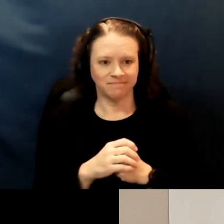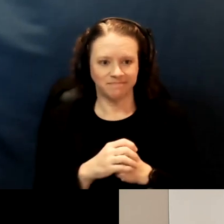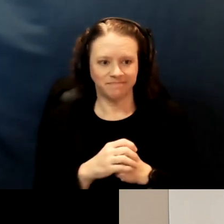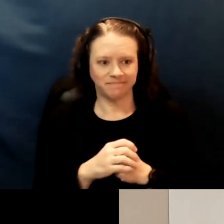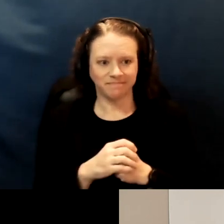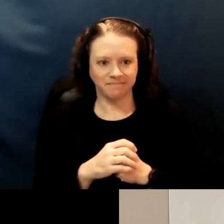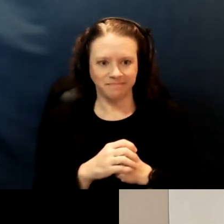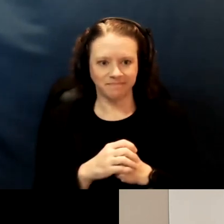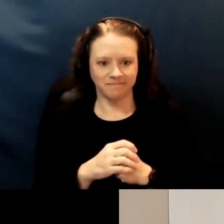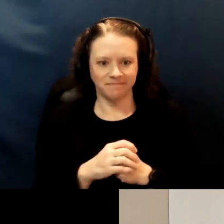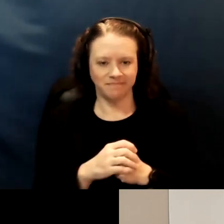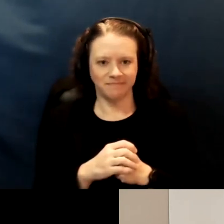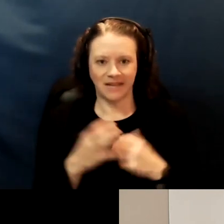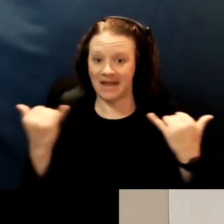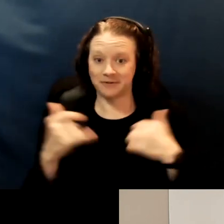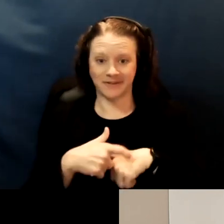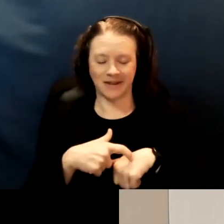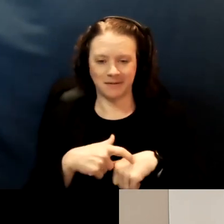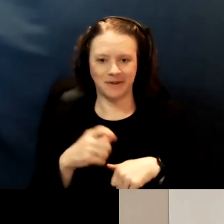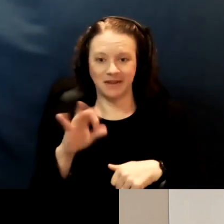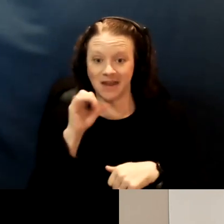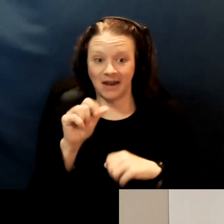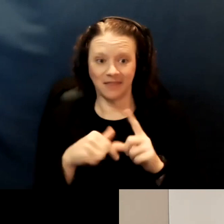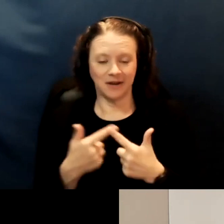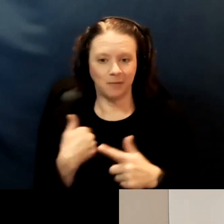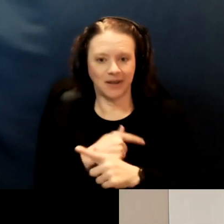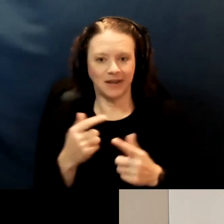this is the time. And otherwise, we can go ahead and let everybody go.